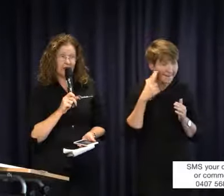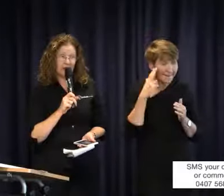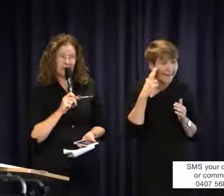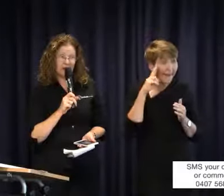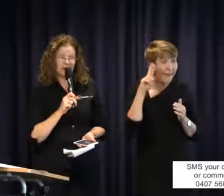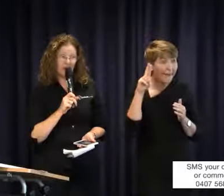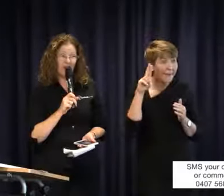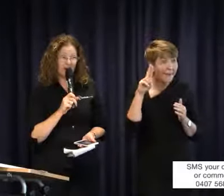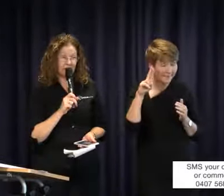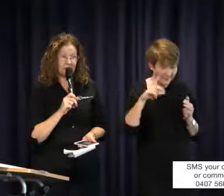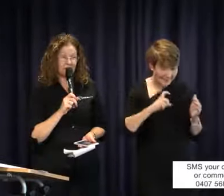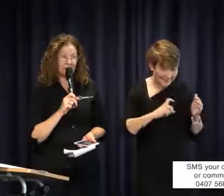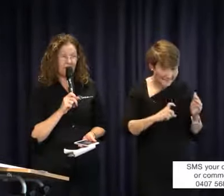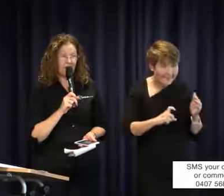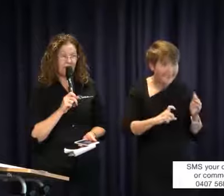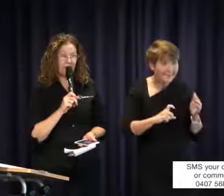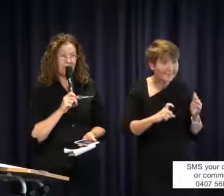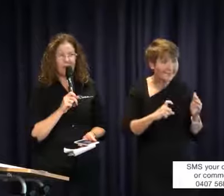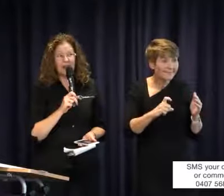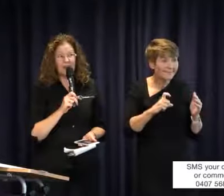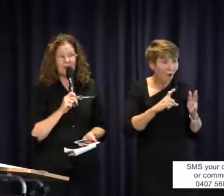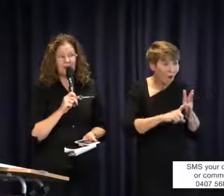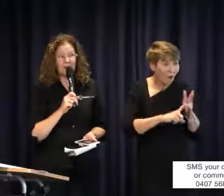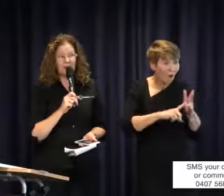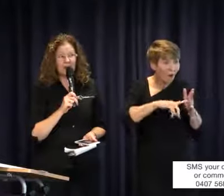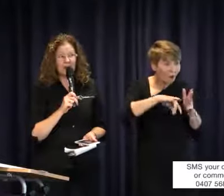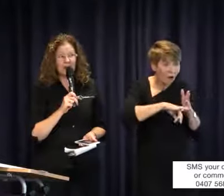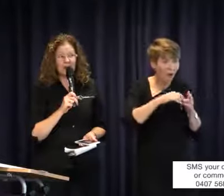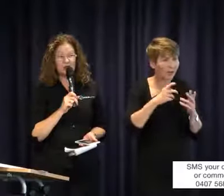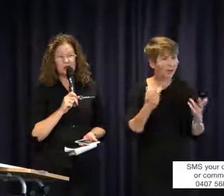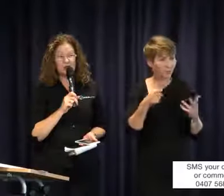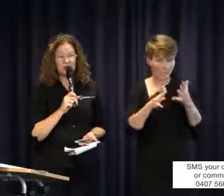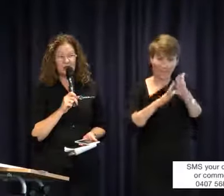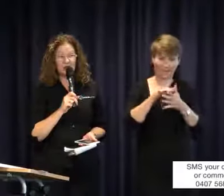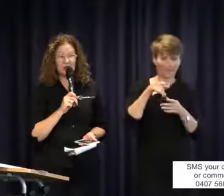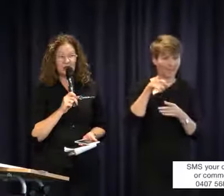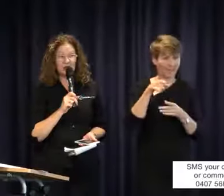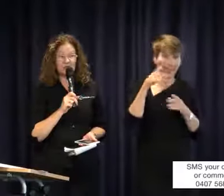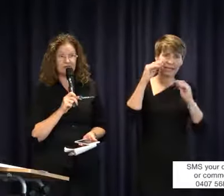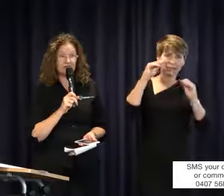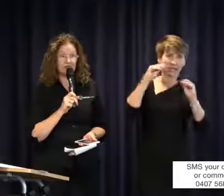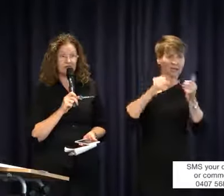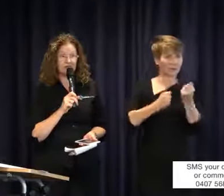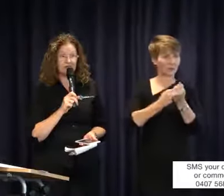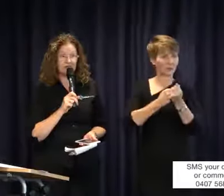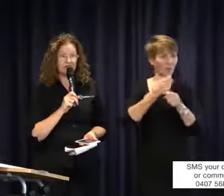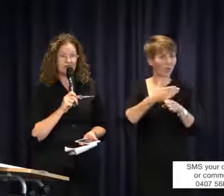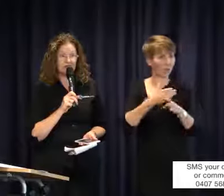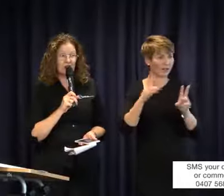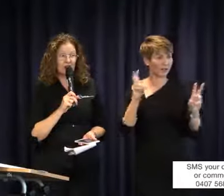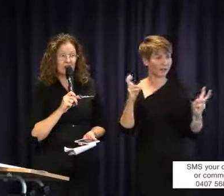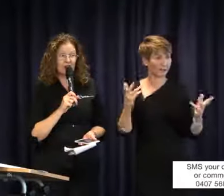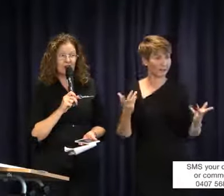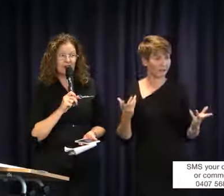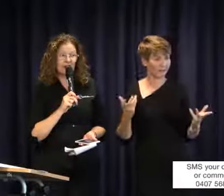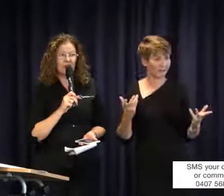might be enough and they might be called an educational support worker. So they're not